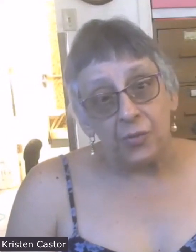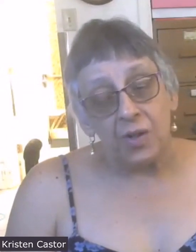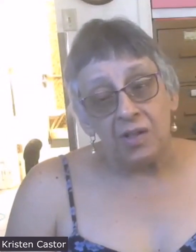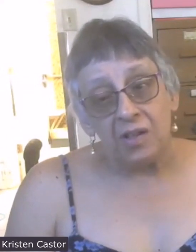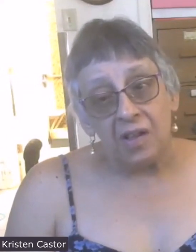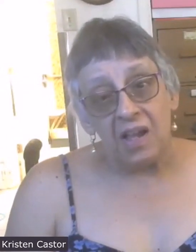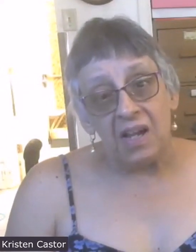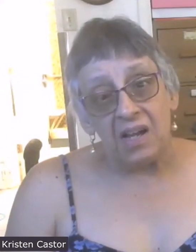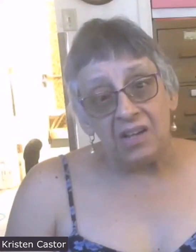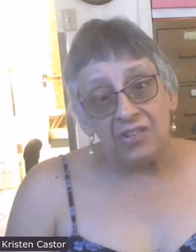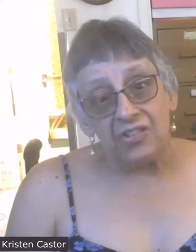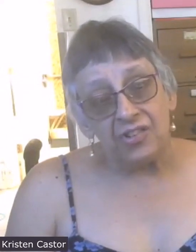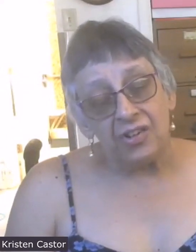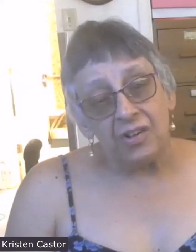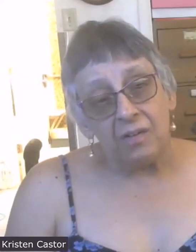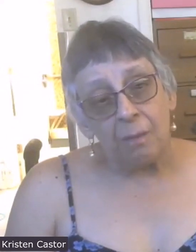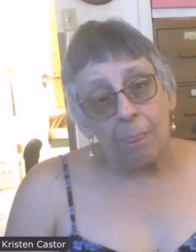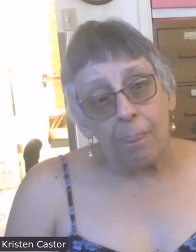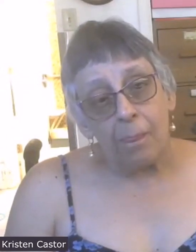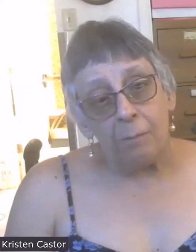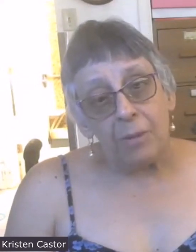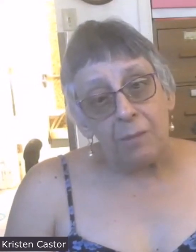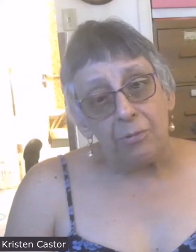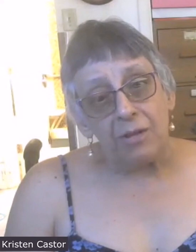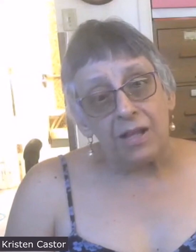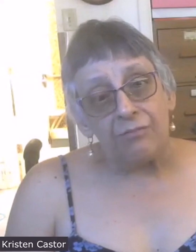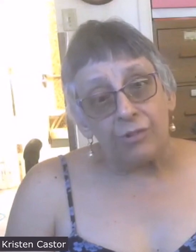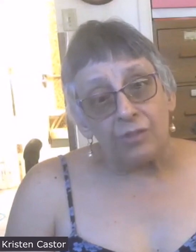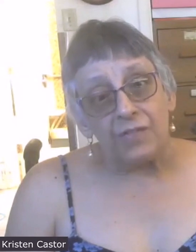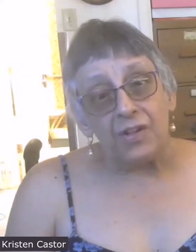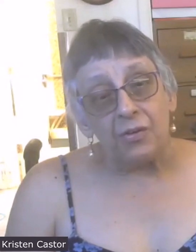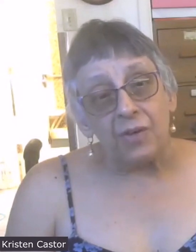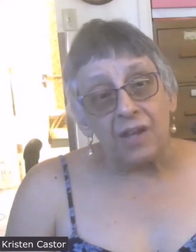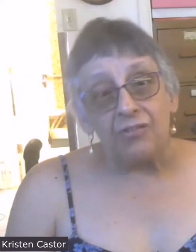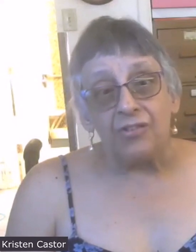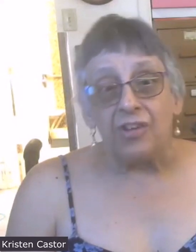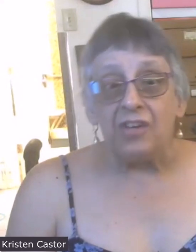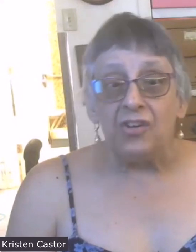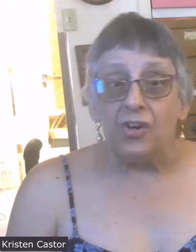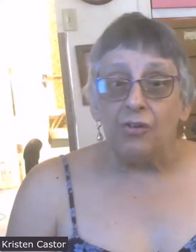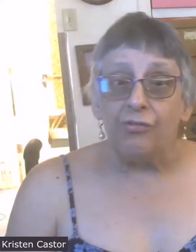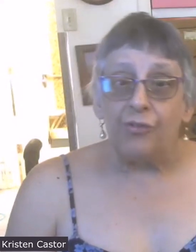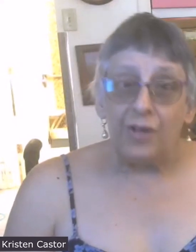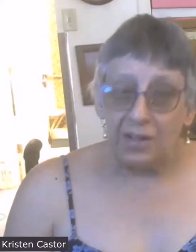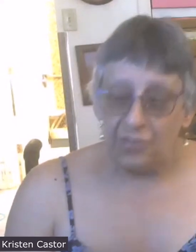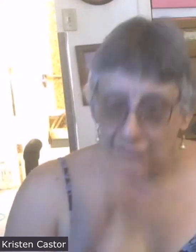And people have learned they don't have to take no for an answer.